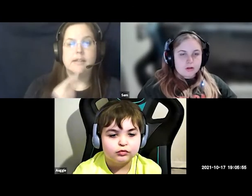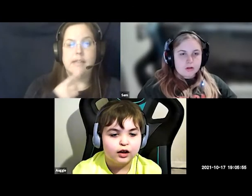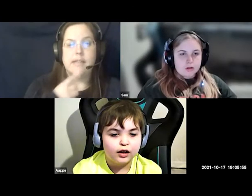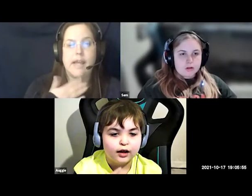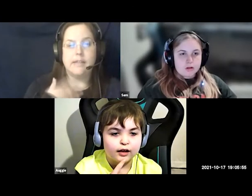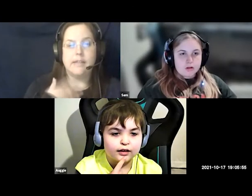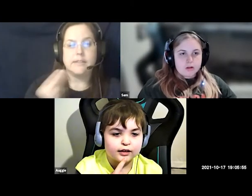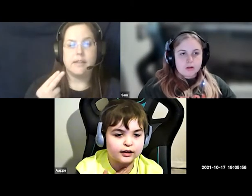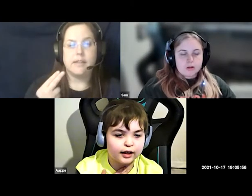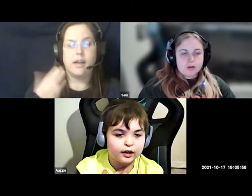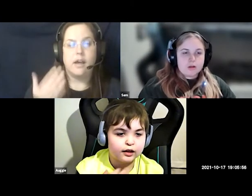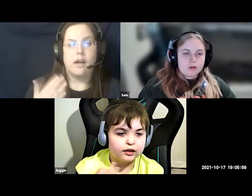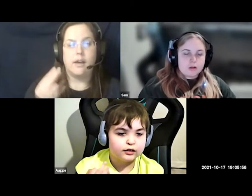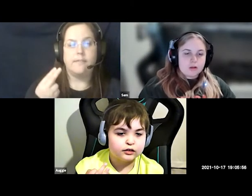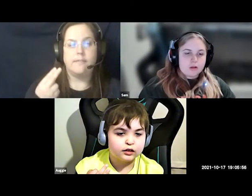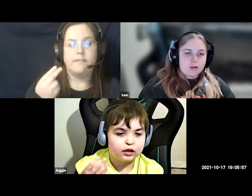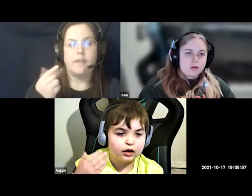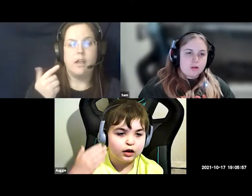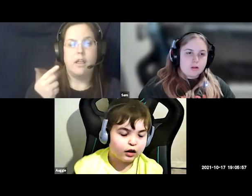days of our lives